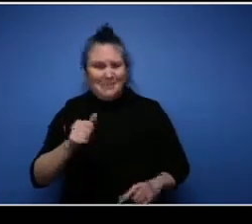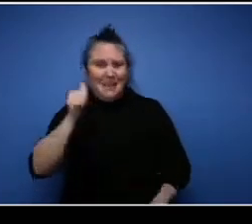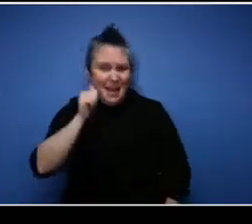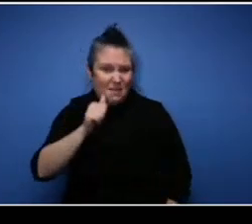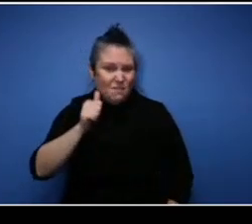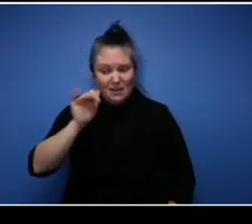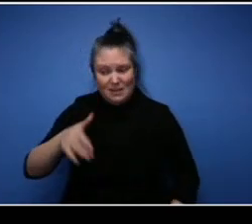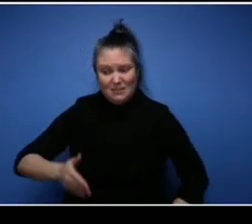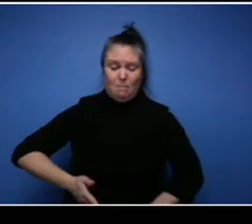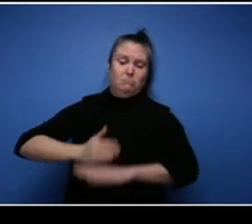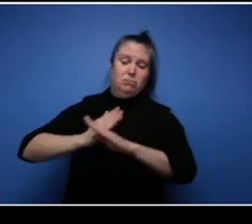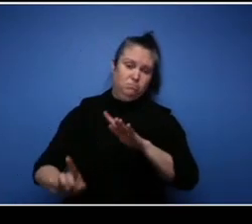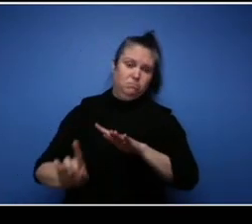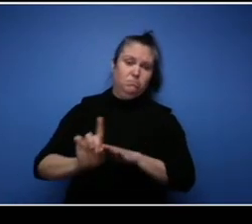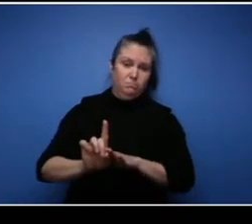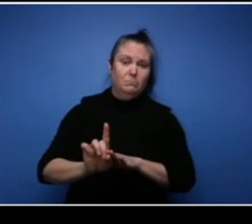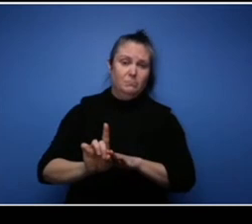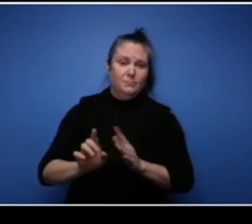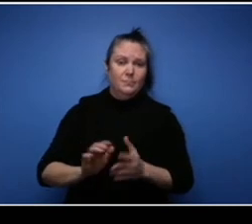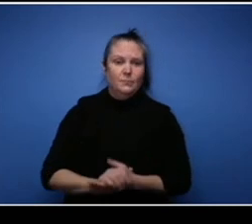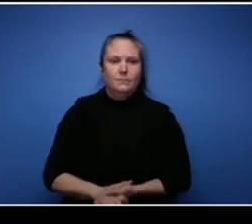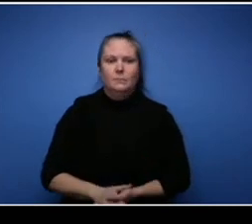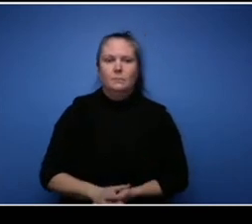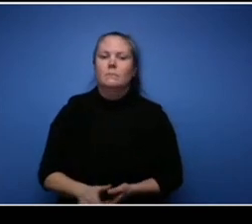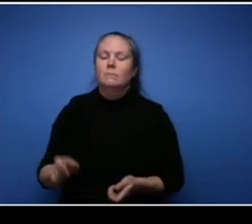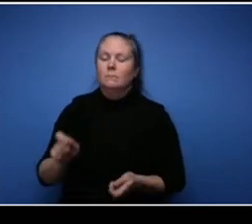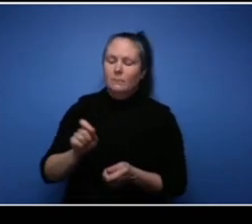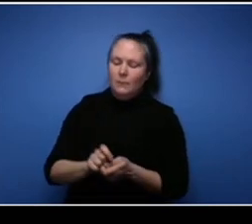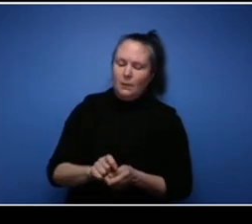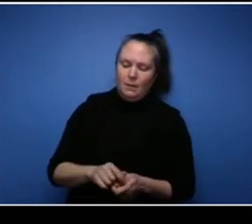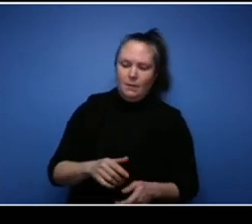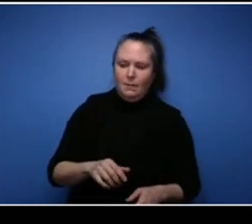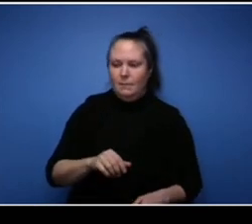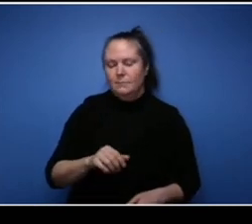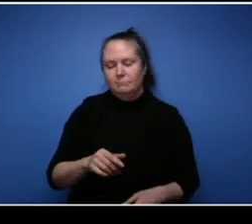I love how you're using it as a strength to just keep fueling your business and making